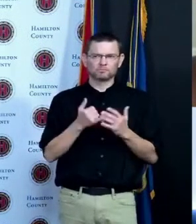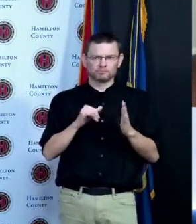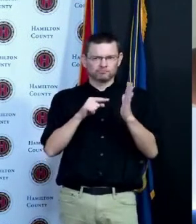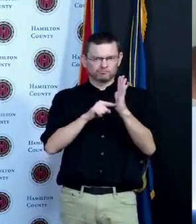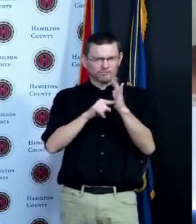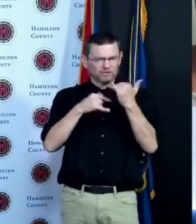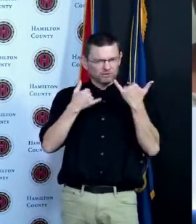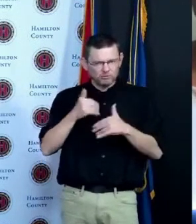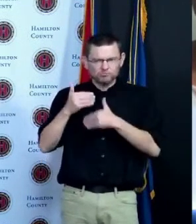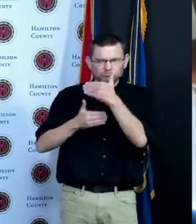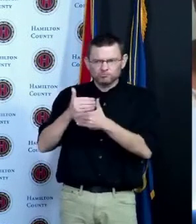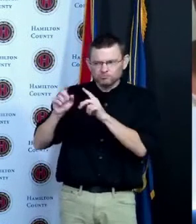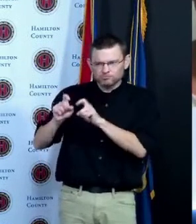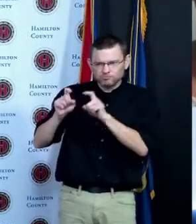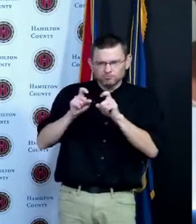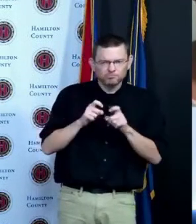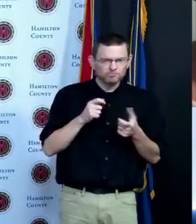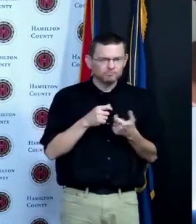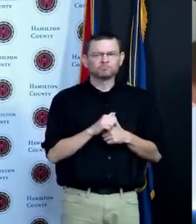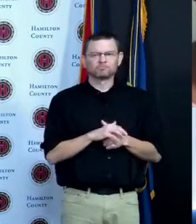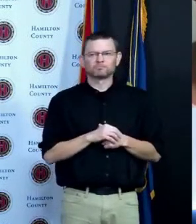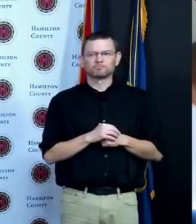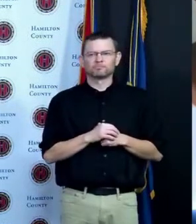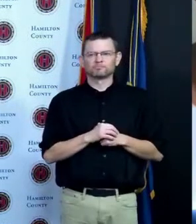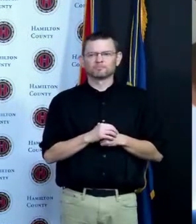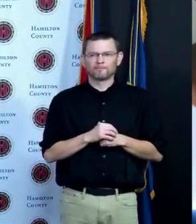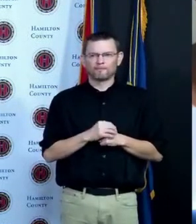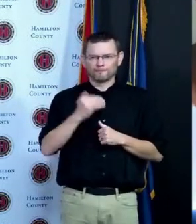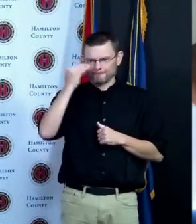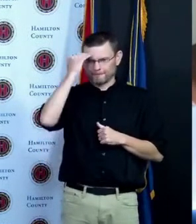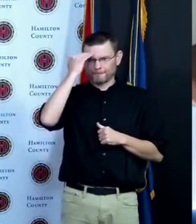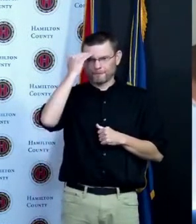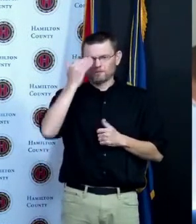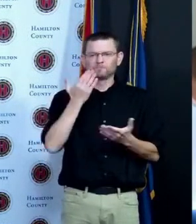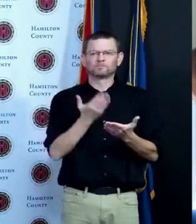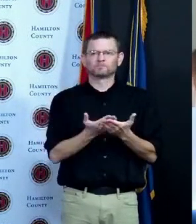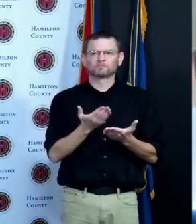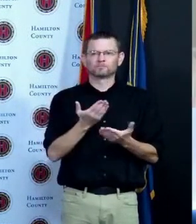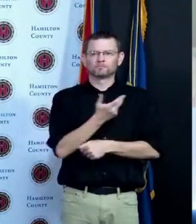we know that this vaccine saves lives we know that this vaccine keeps people out of the hospital